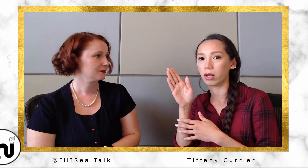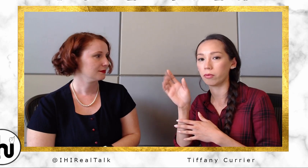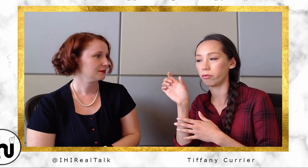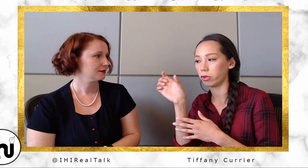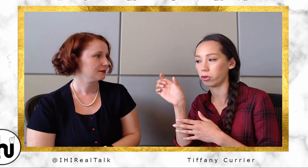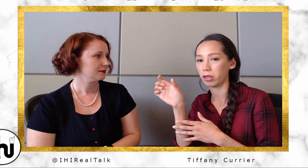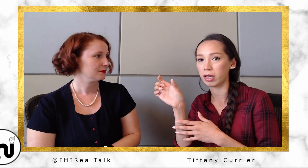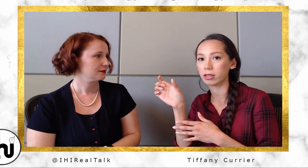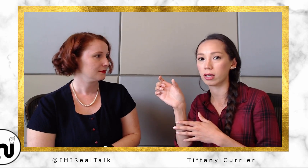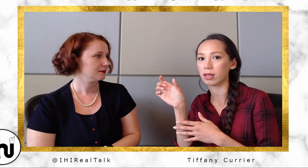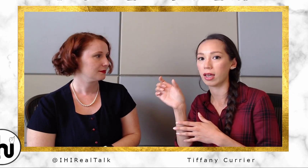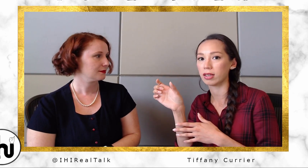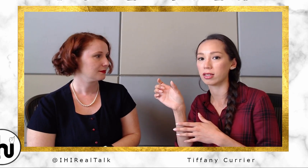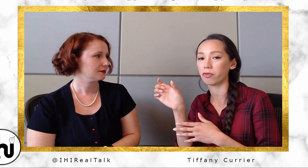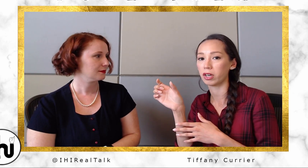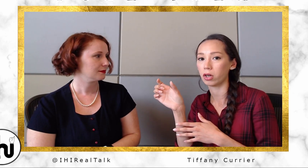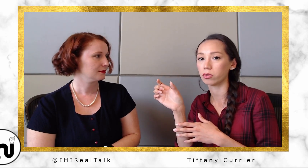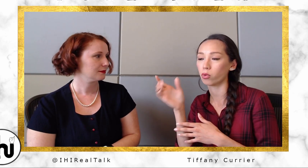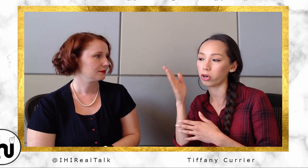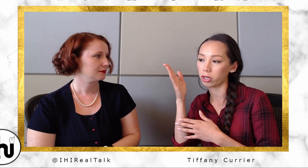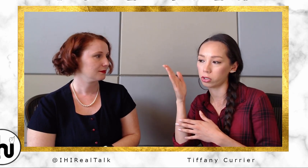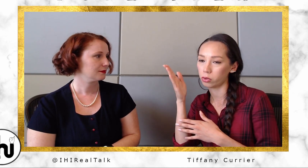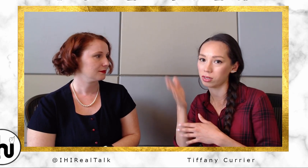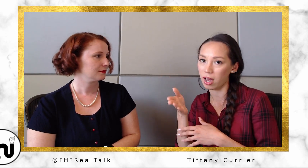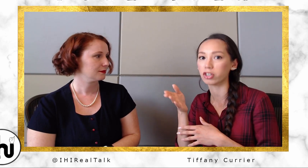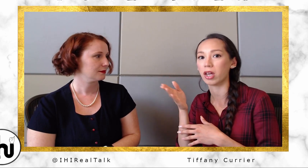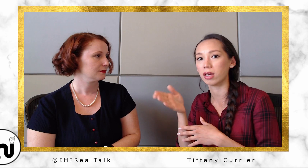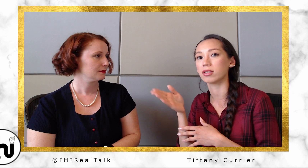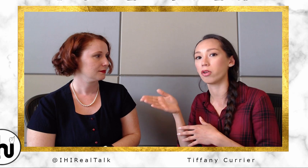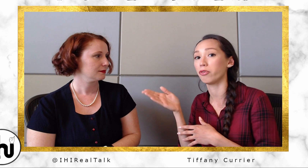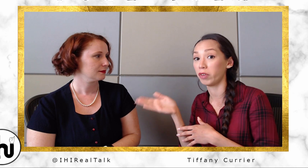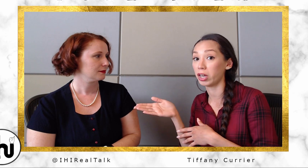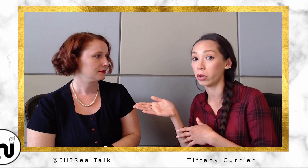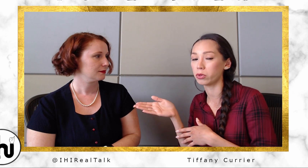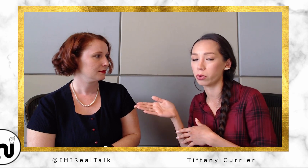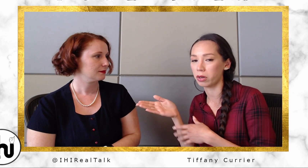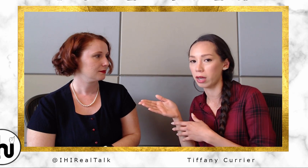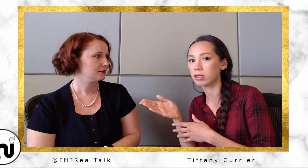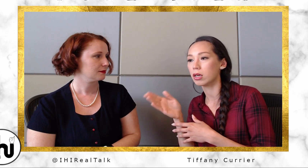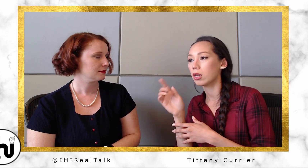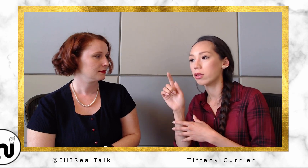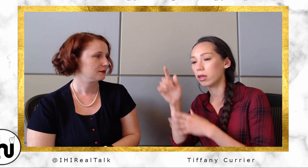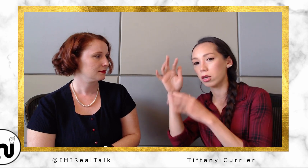little link says: "ASL Videos" or you can do /aslvideos, videos with an 'S.'